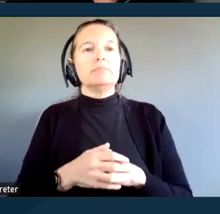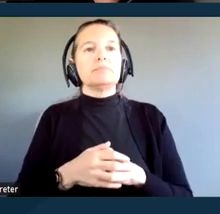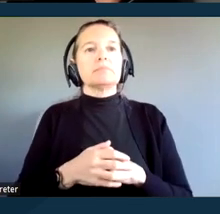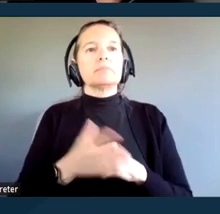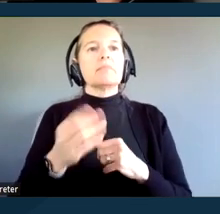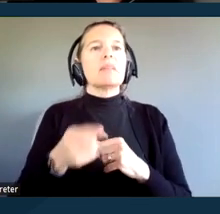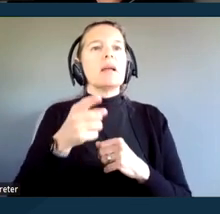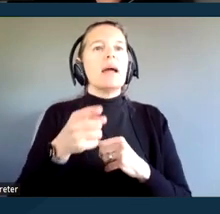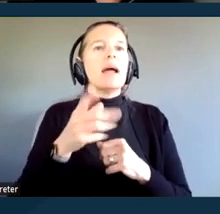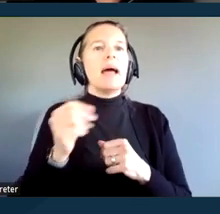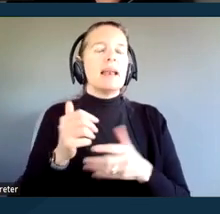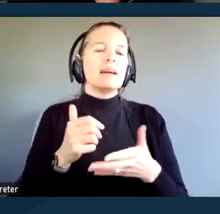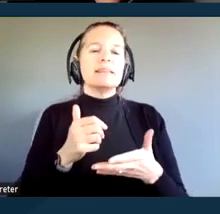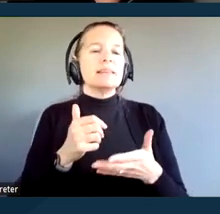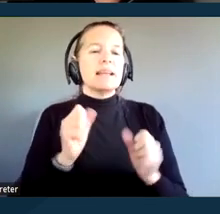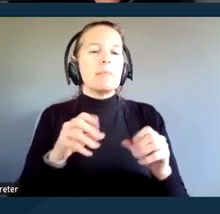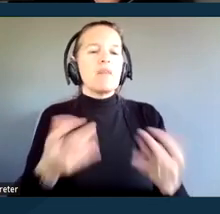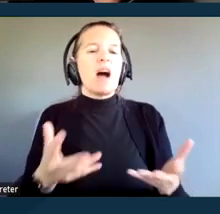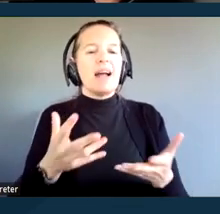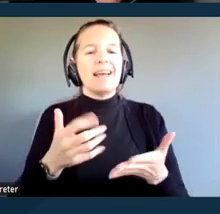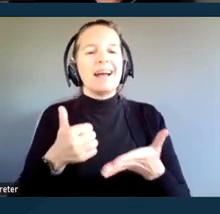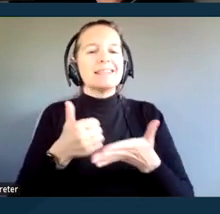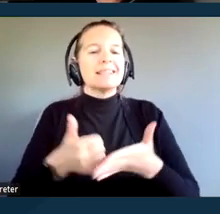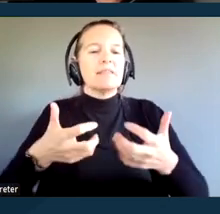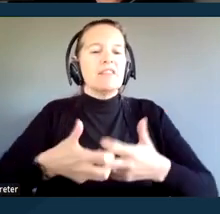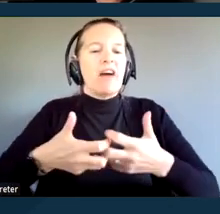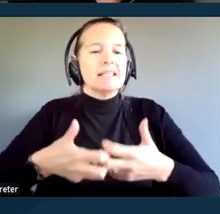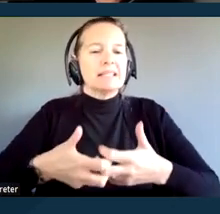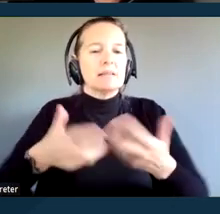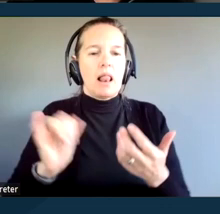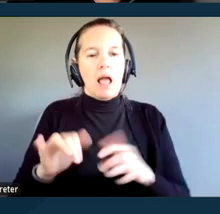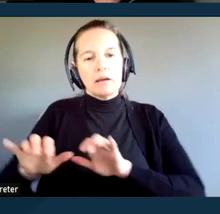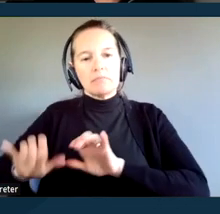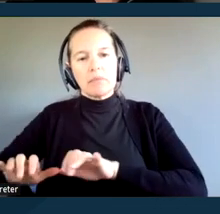or services to ensure effective communication, such as captioning, ASL,